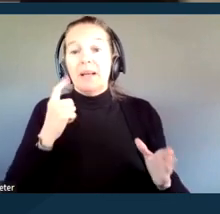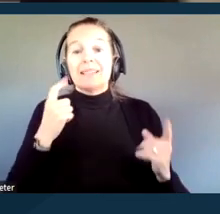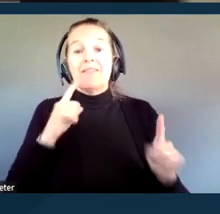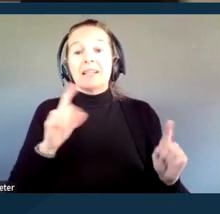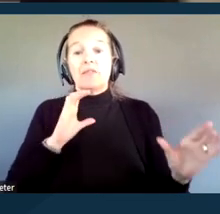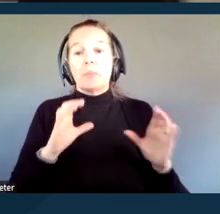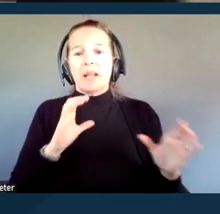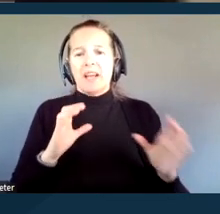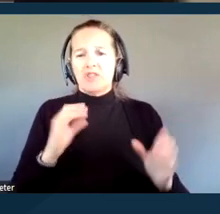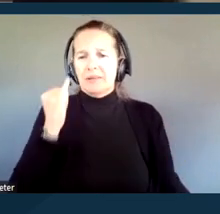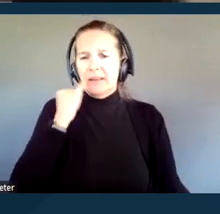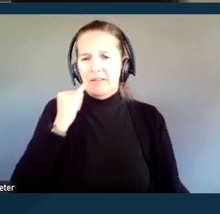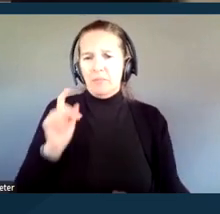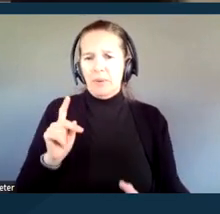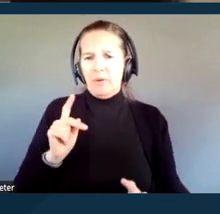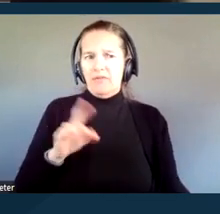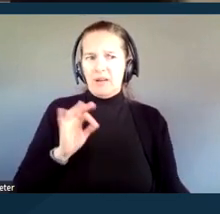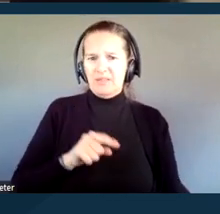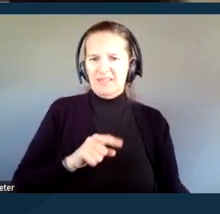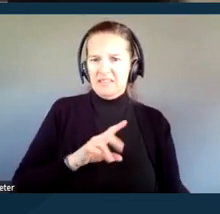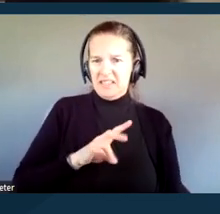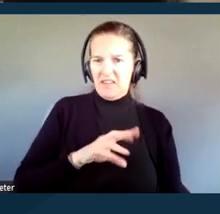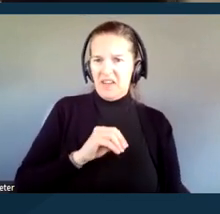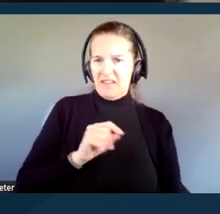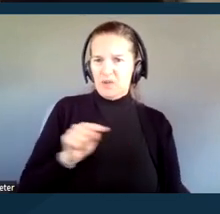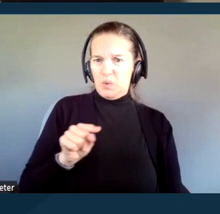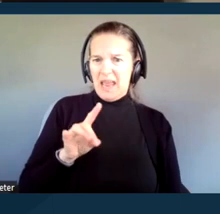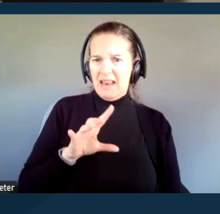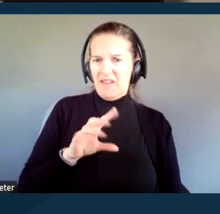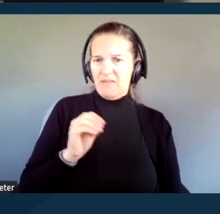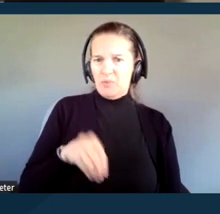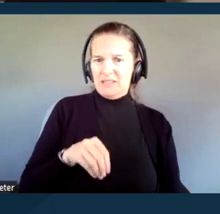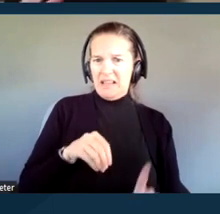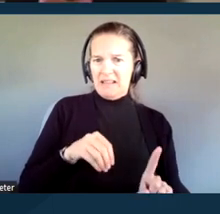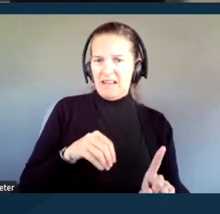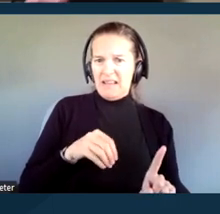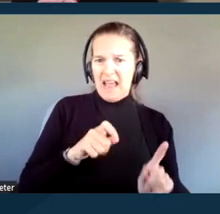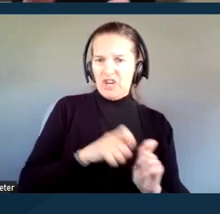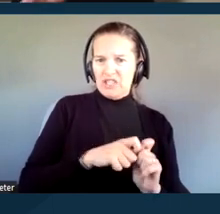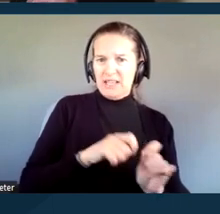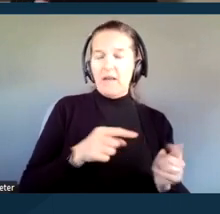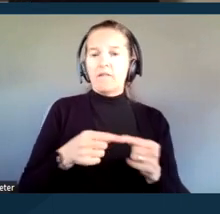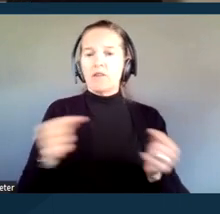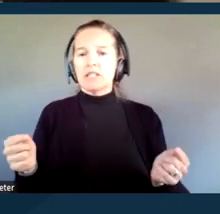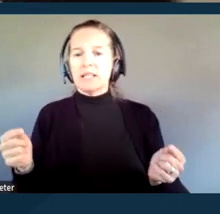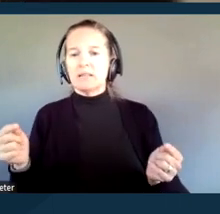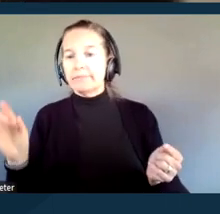of 75 to 85% versus 95 to 100%. So, it's important to make some of these distinctions